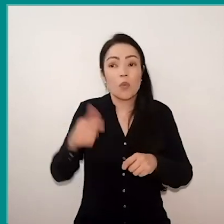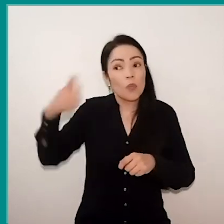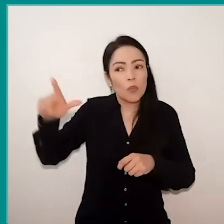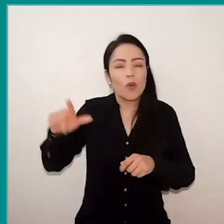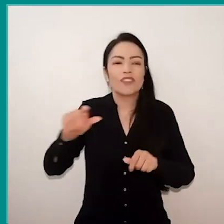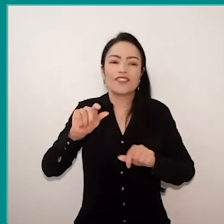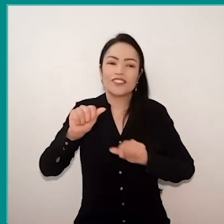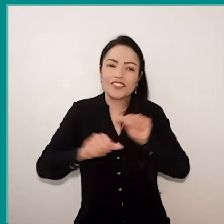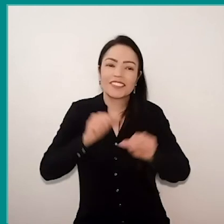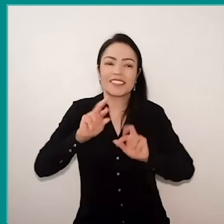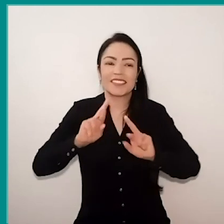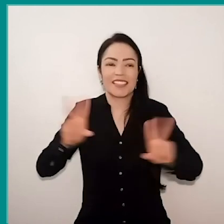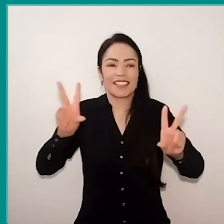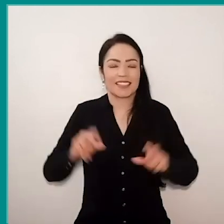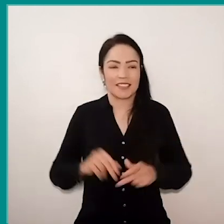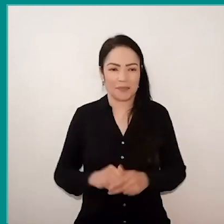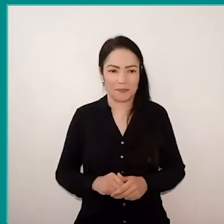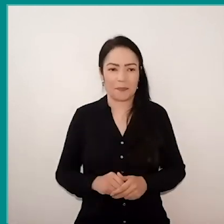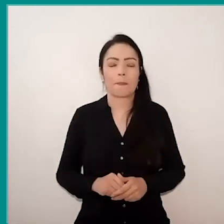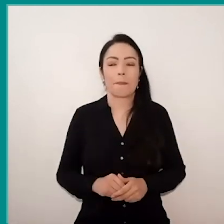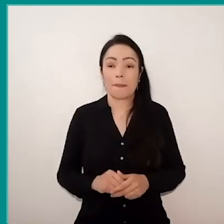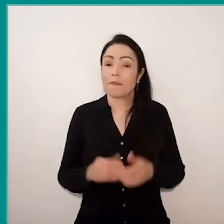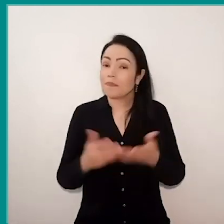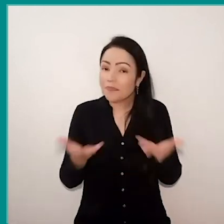So, we opened here speaking of other experiences,